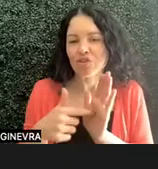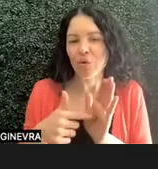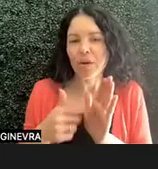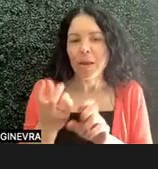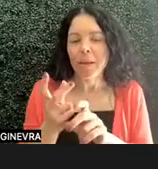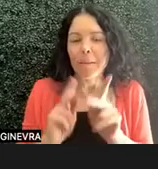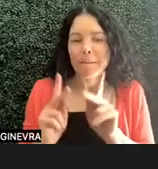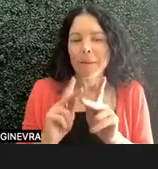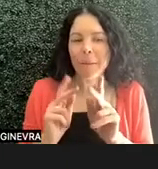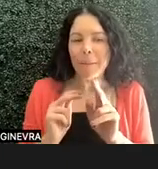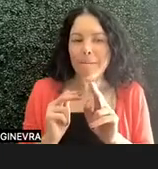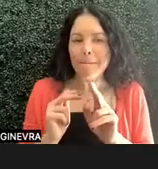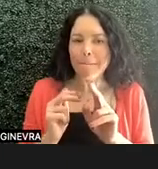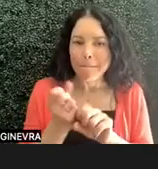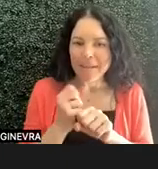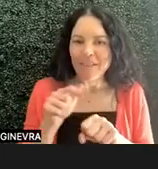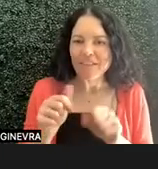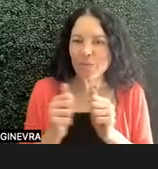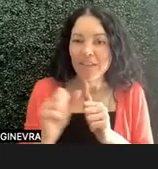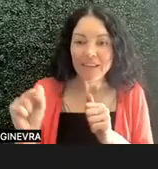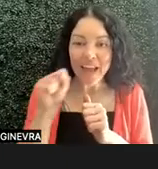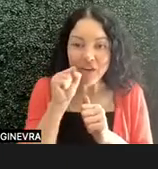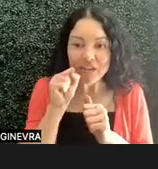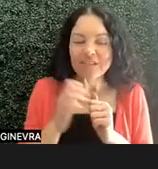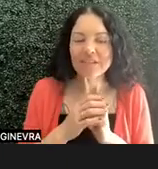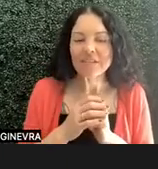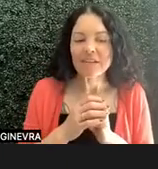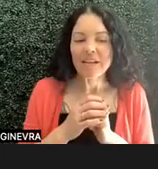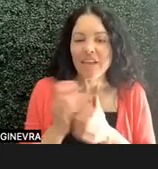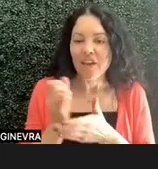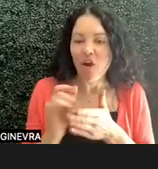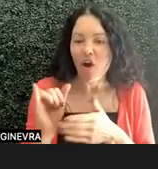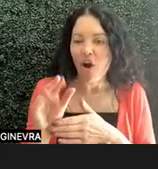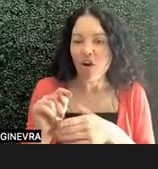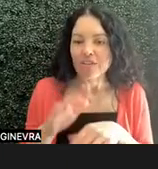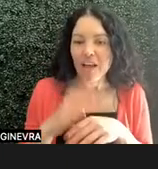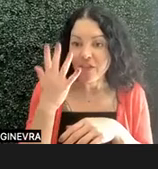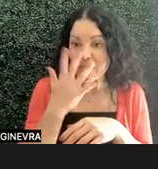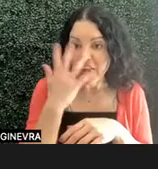Someone did art on their face because they were practicing makeup.